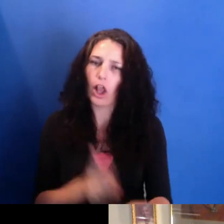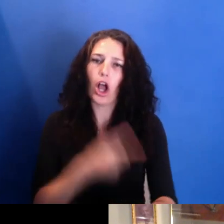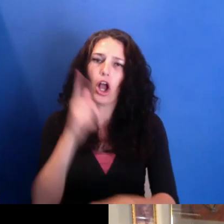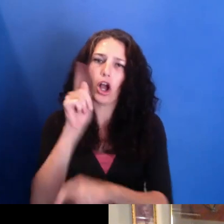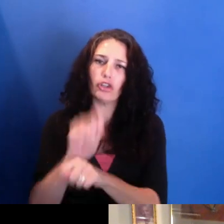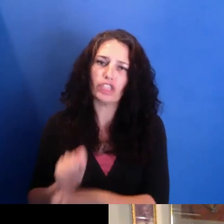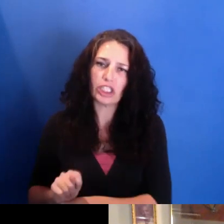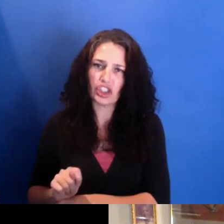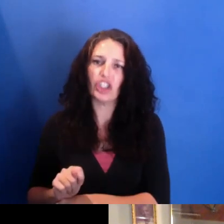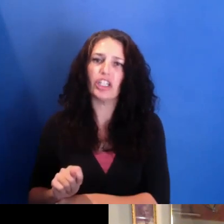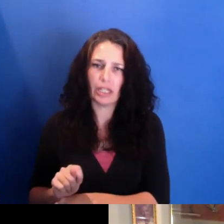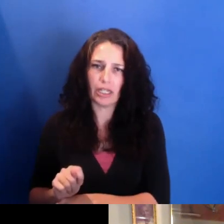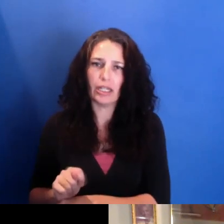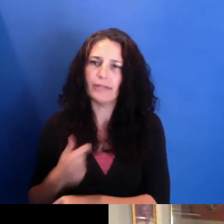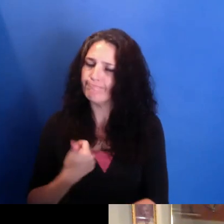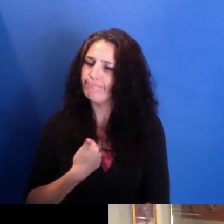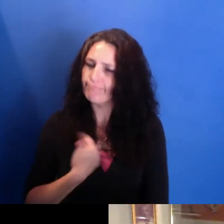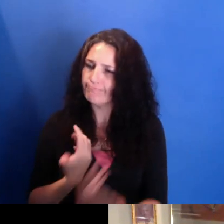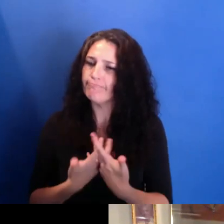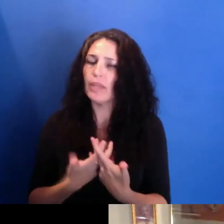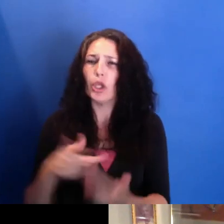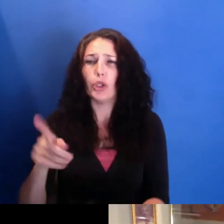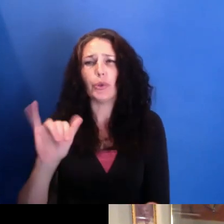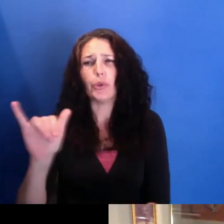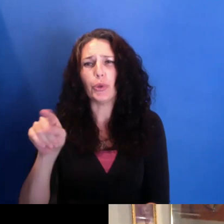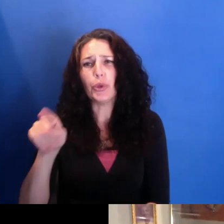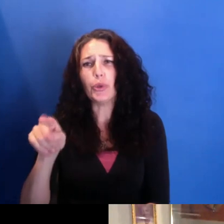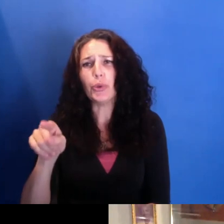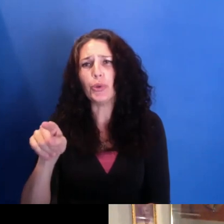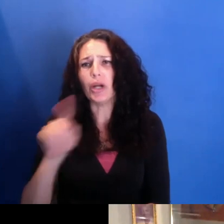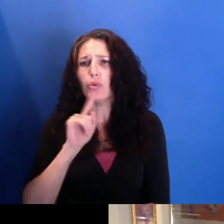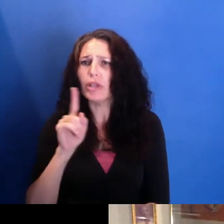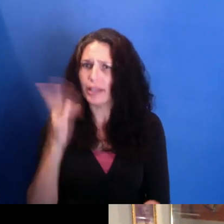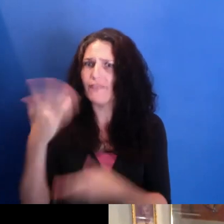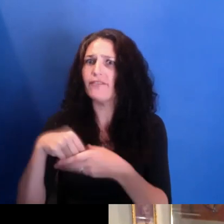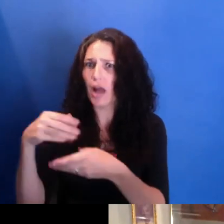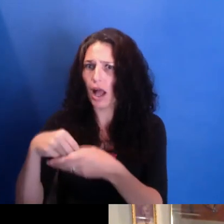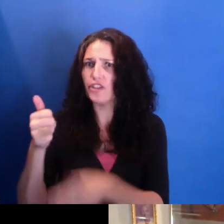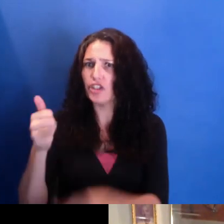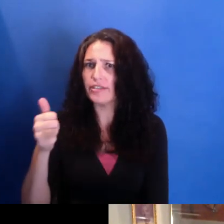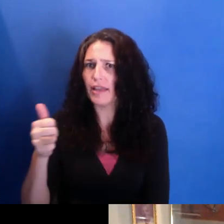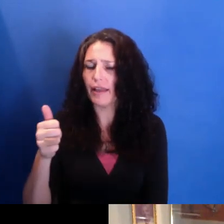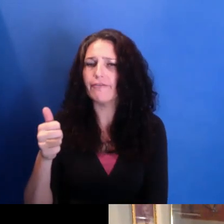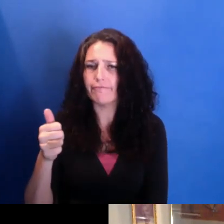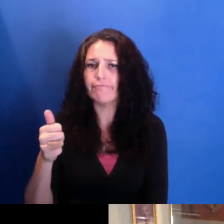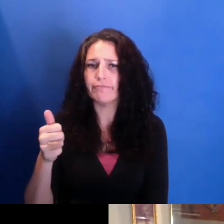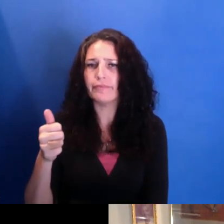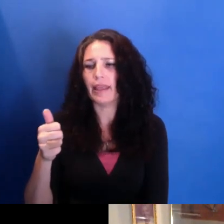But-- and you, I know, are someone who is also very, very much involved in place-based work.